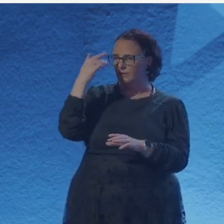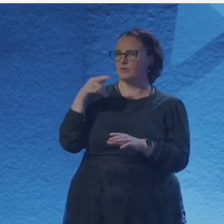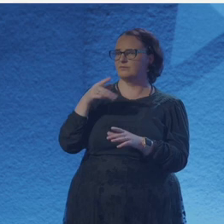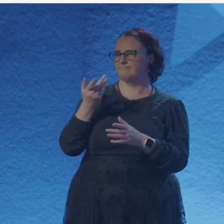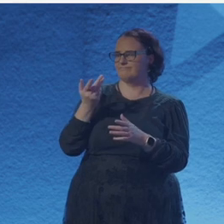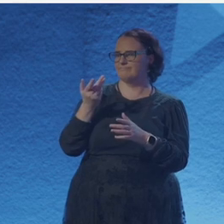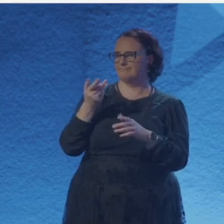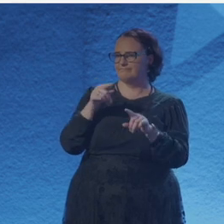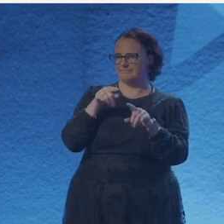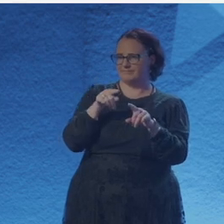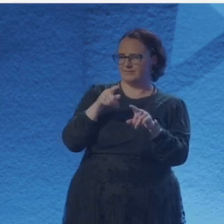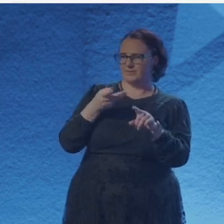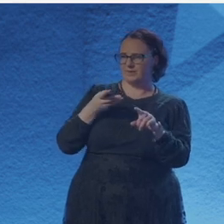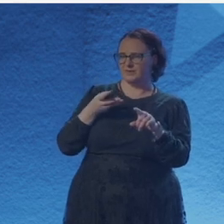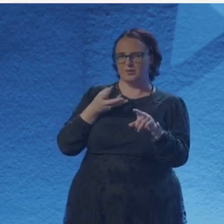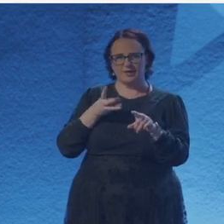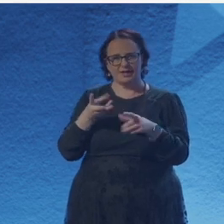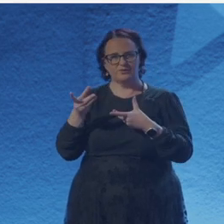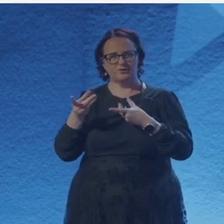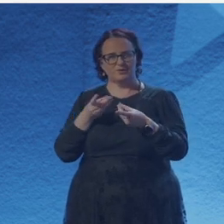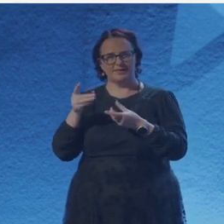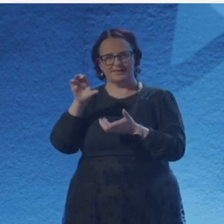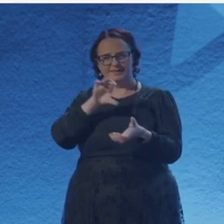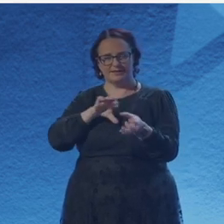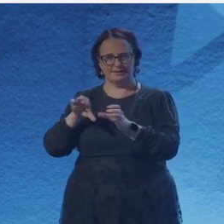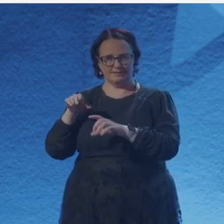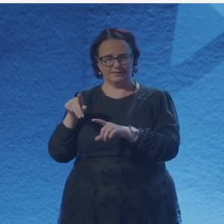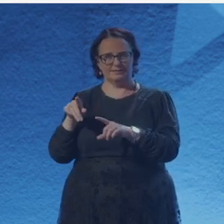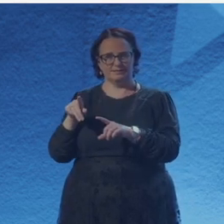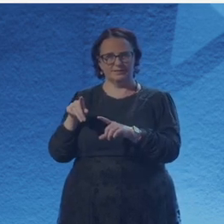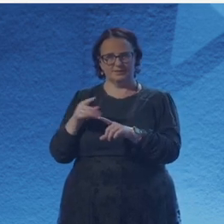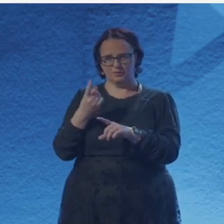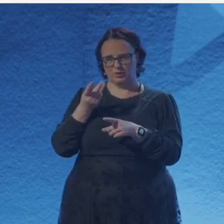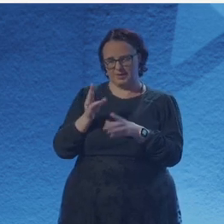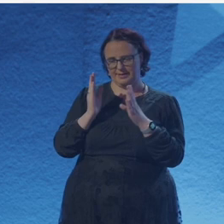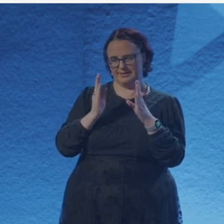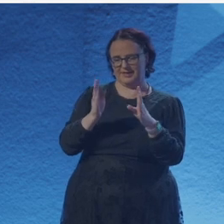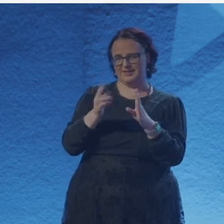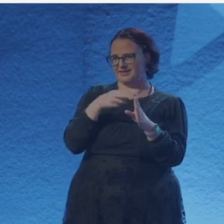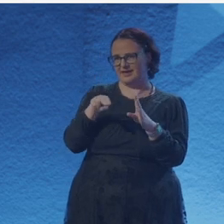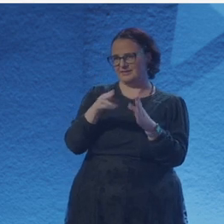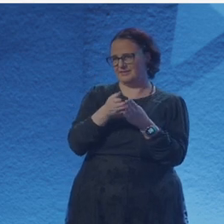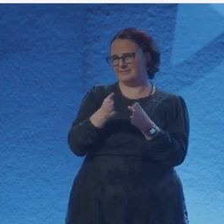as I really started engaging in poetry because of that. So it's only been eight months, but before that, like you said,